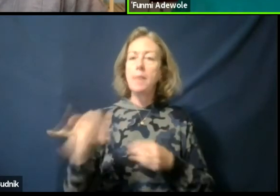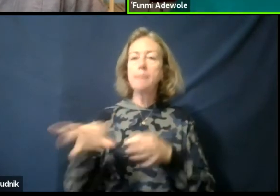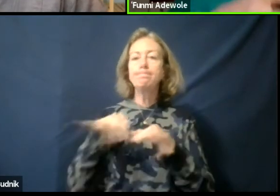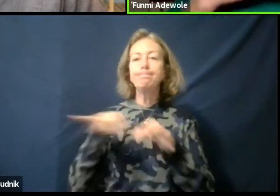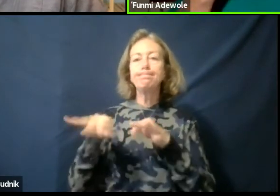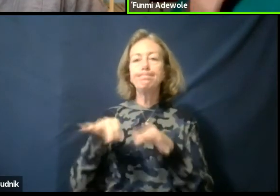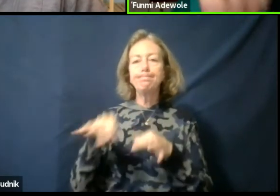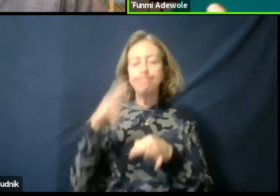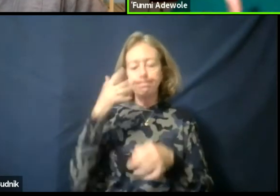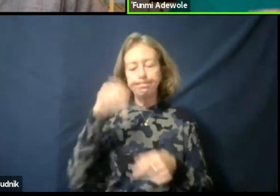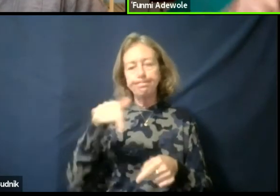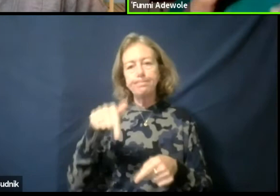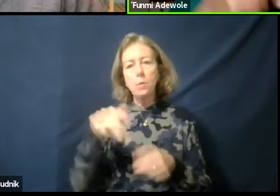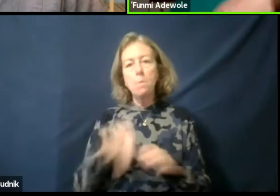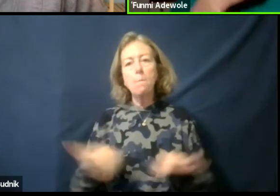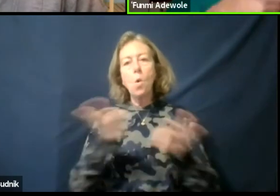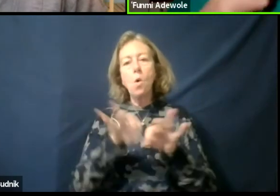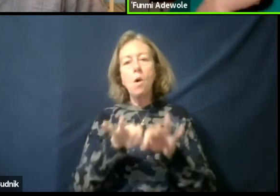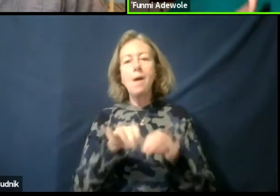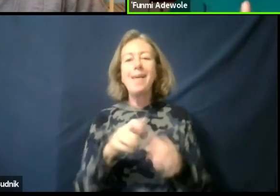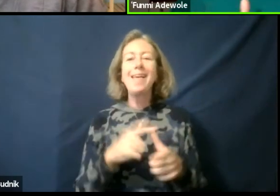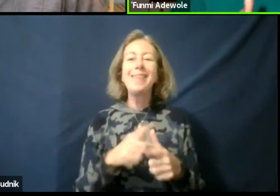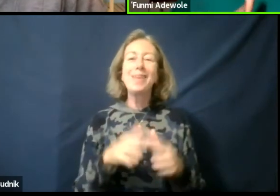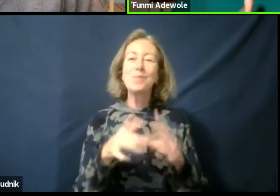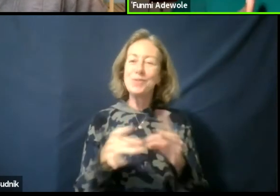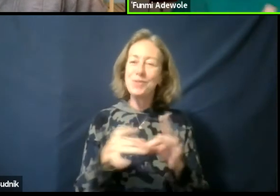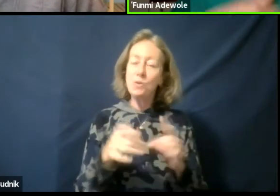And then it was the stories from the objects.